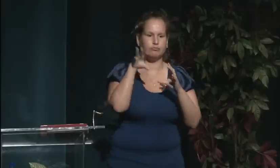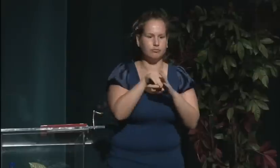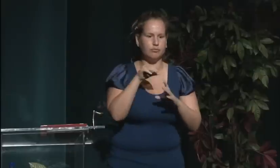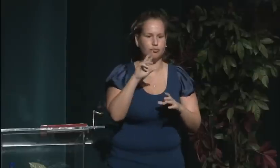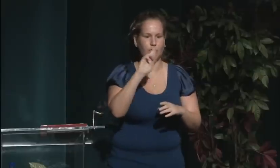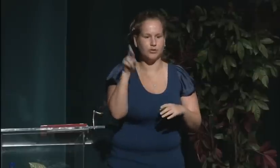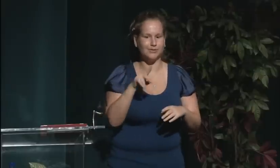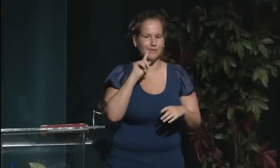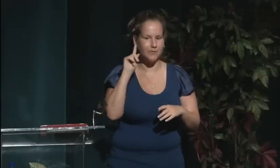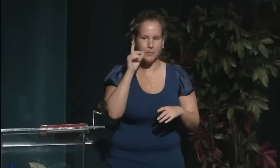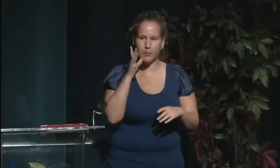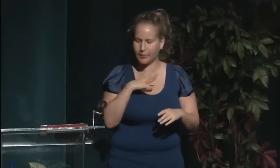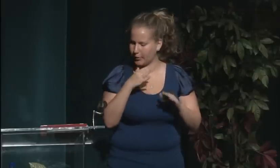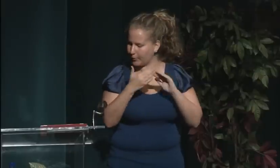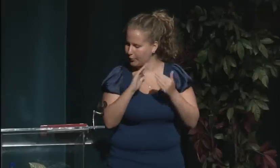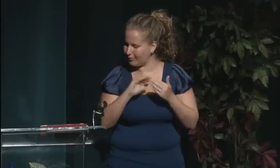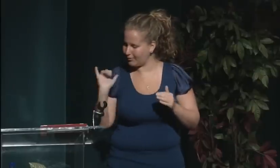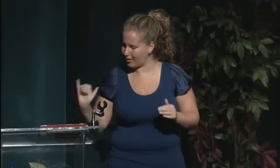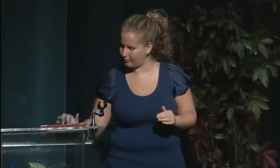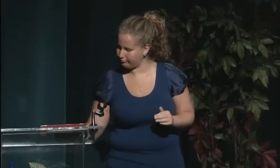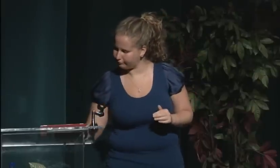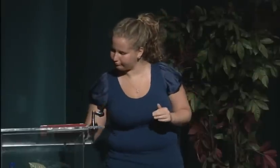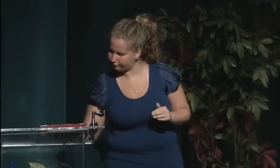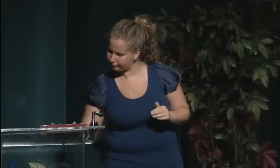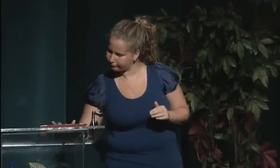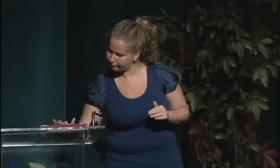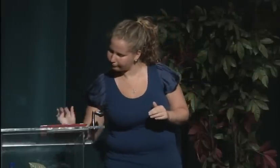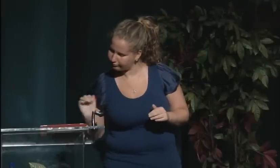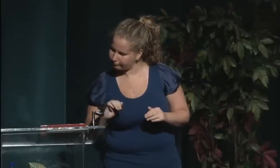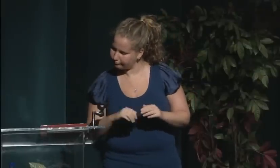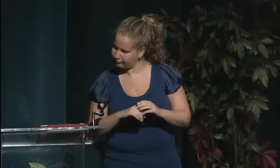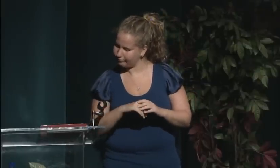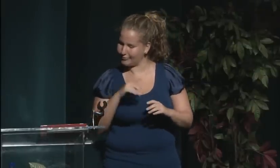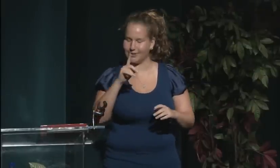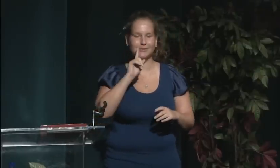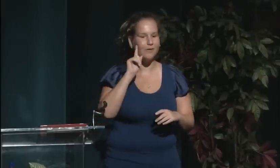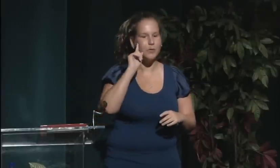a real estate agency in New York City.